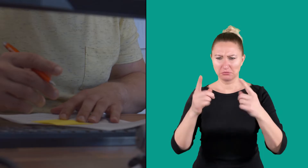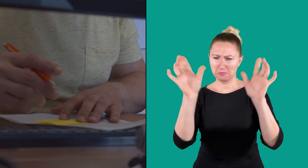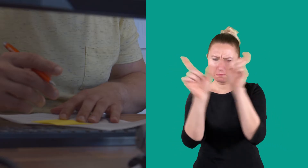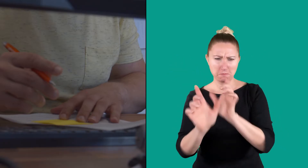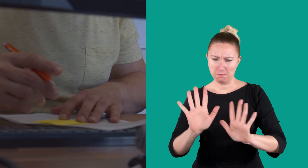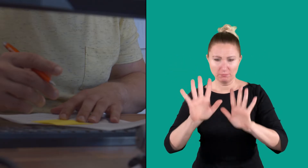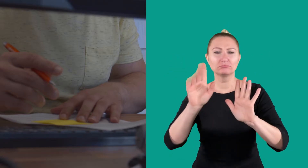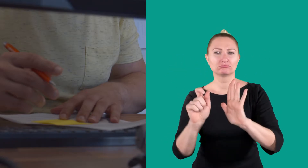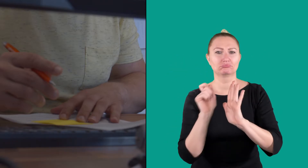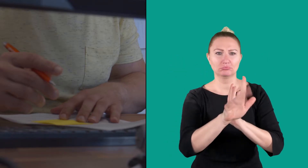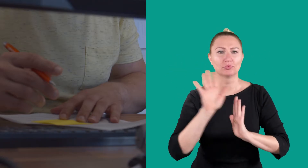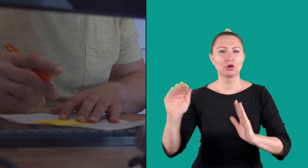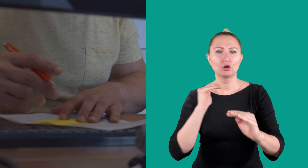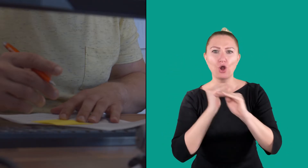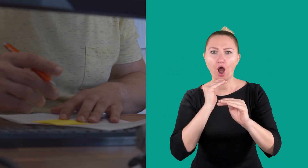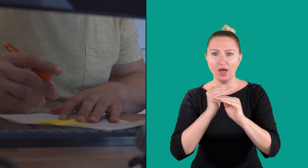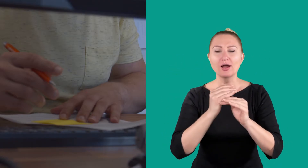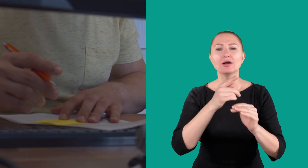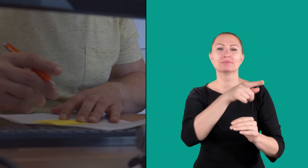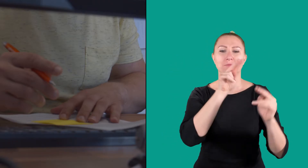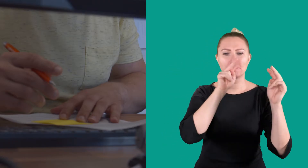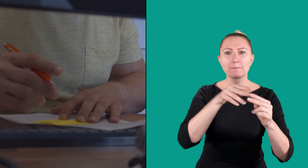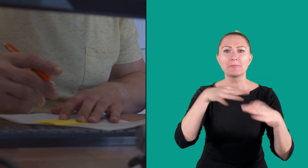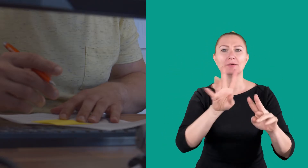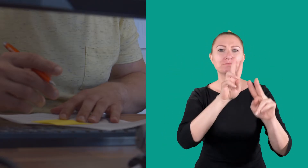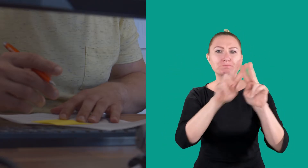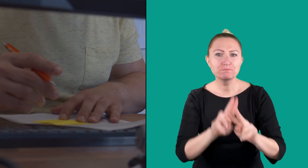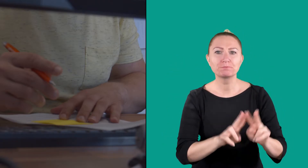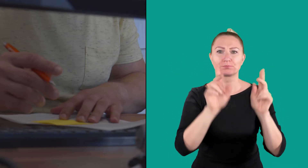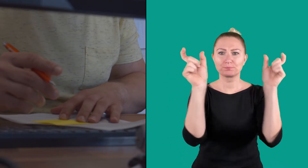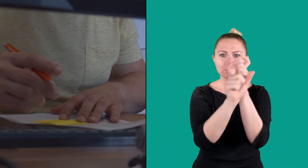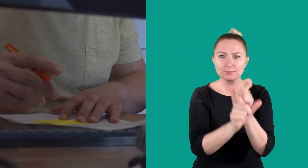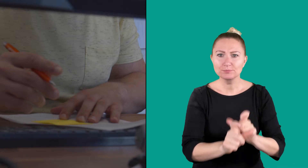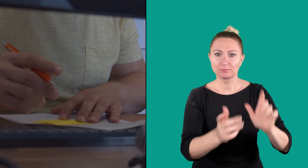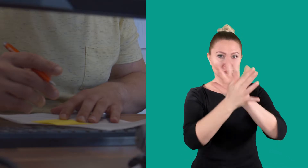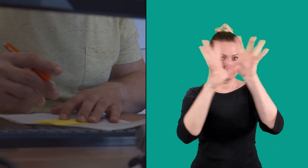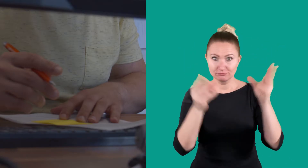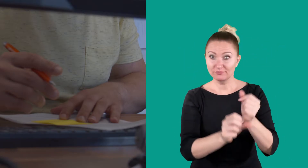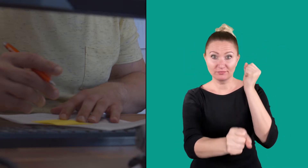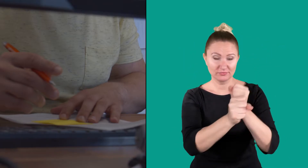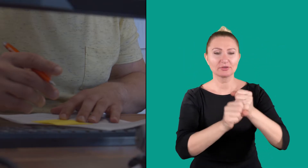and send them to colleagues for proofreading.